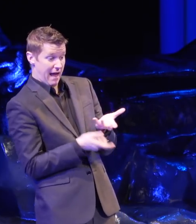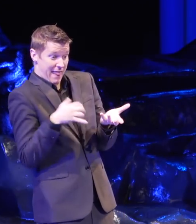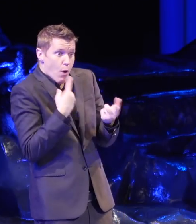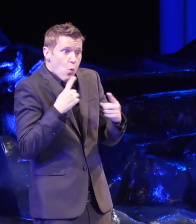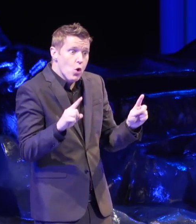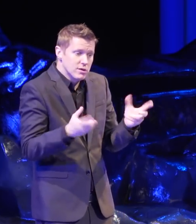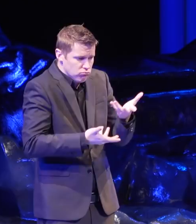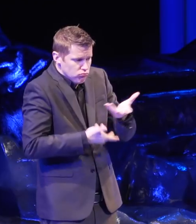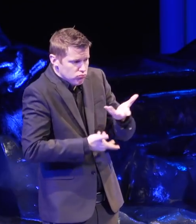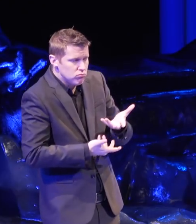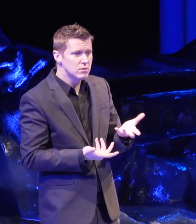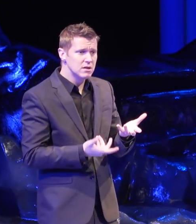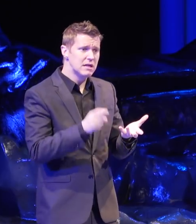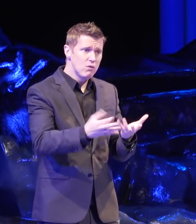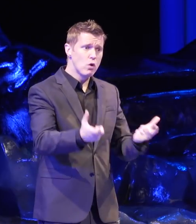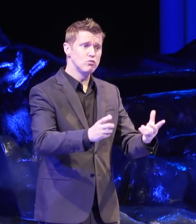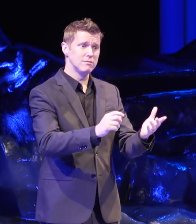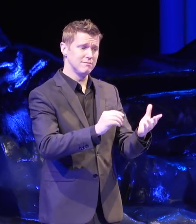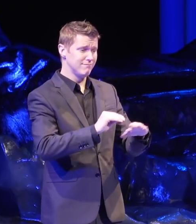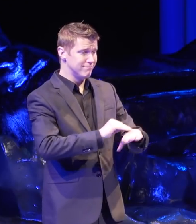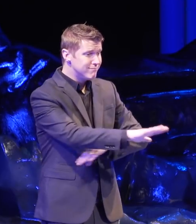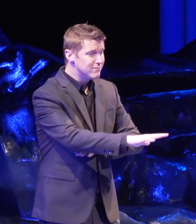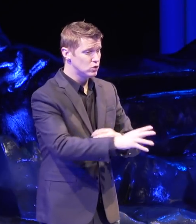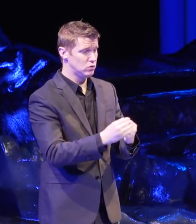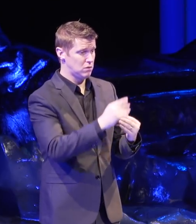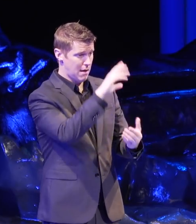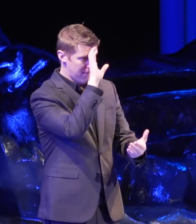If you want to inspire people to believe and act differently